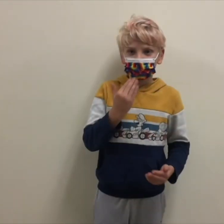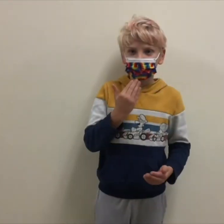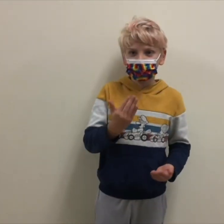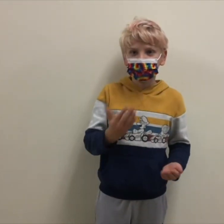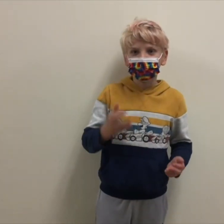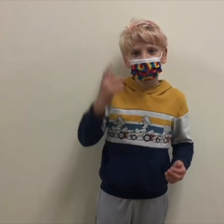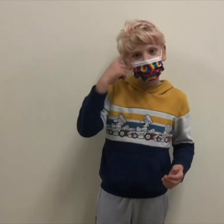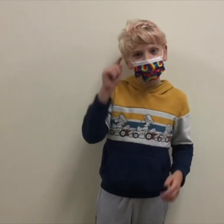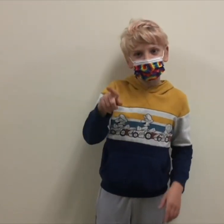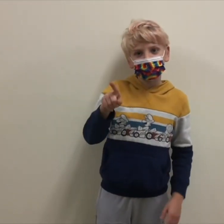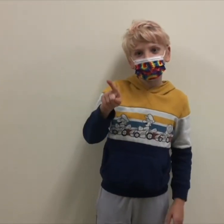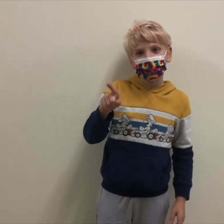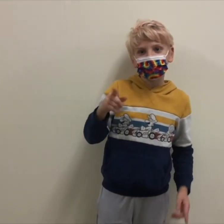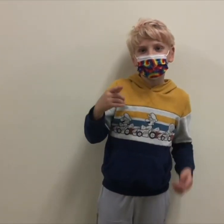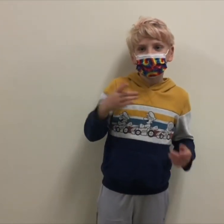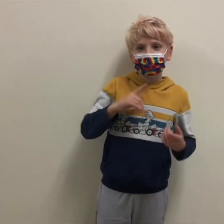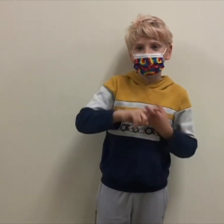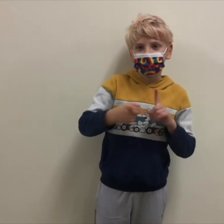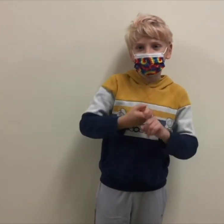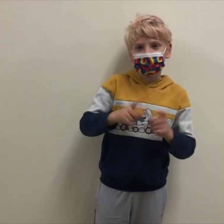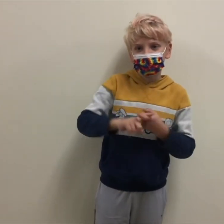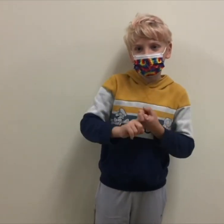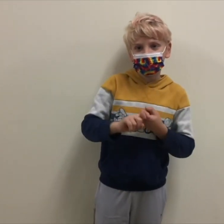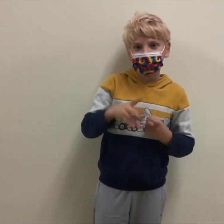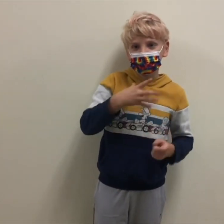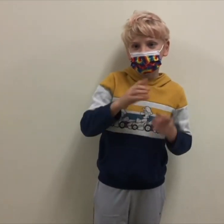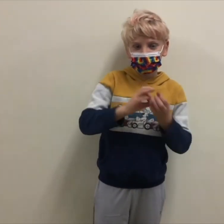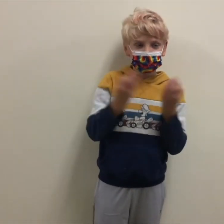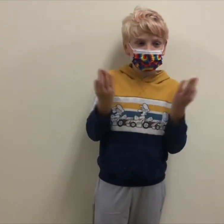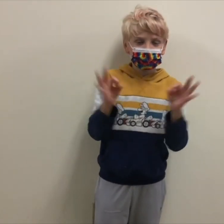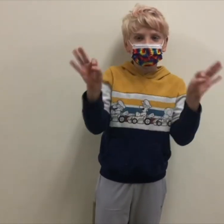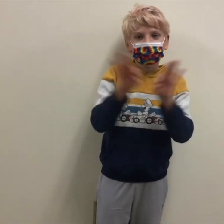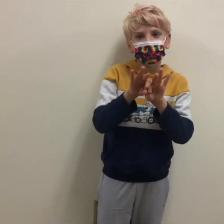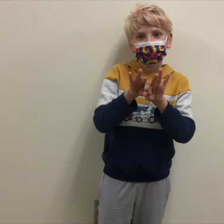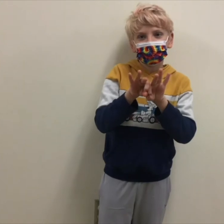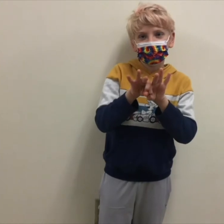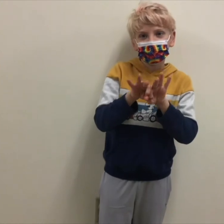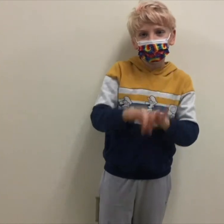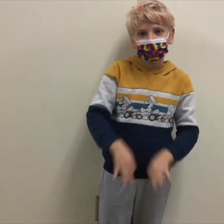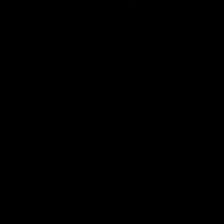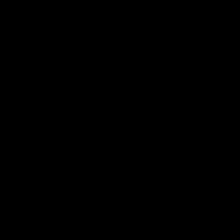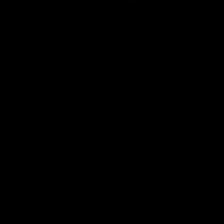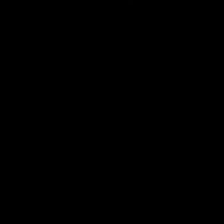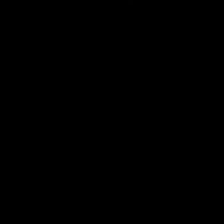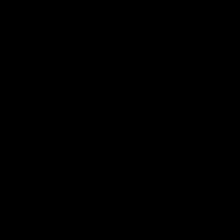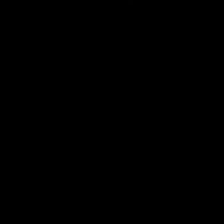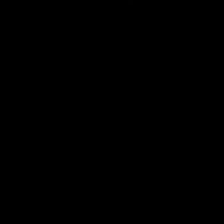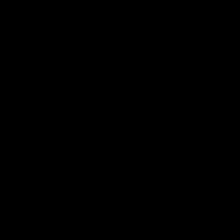I'm thankful for my friends and family.